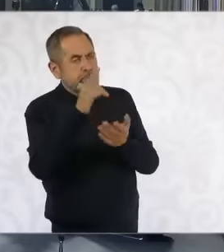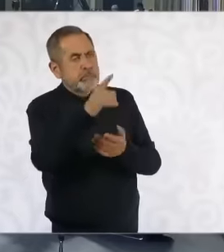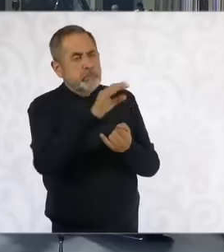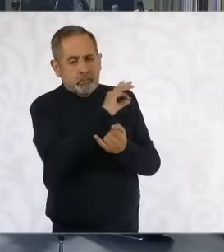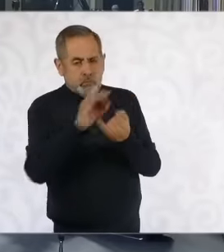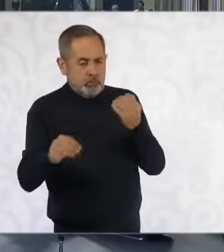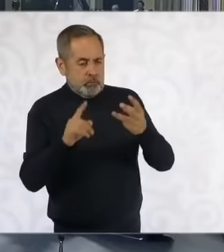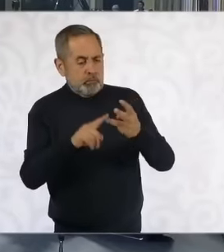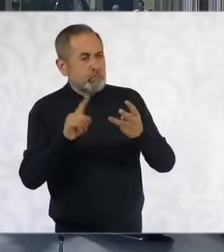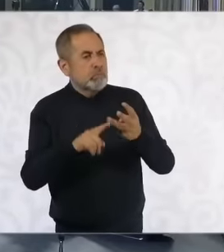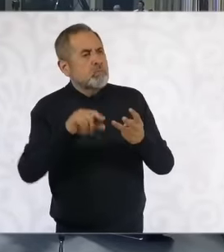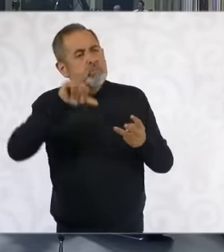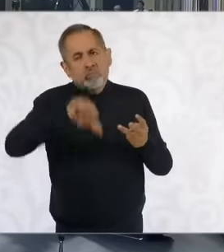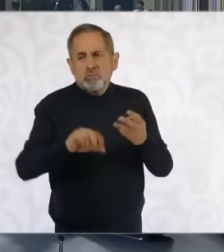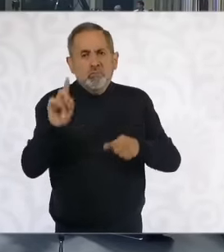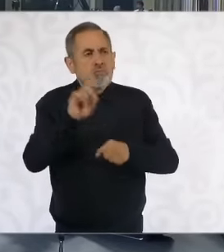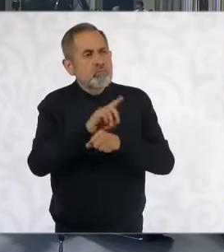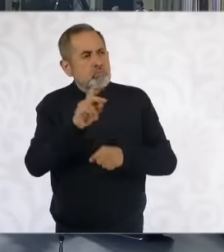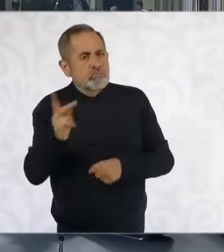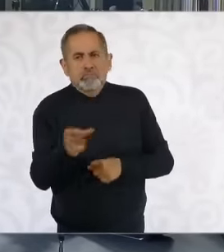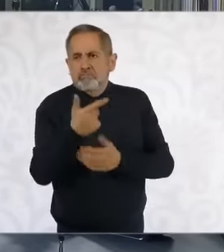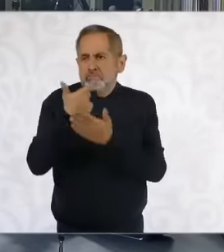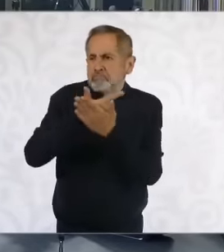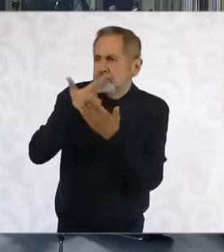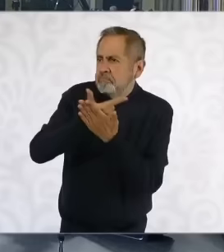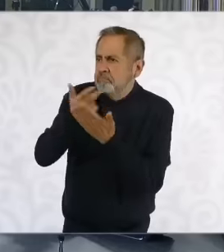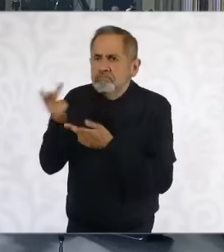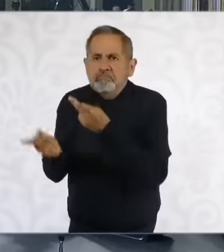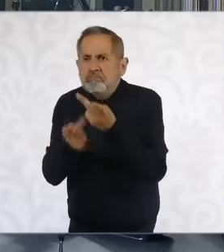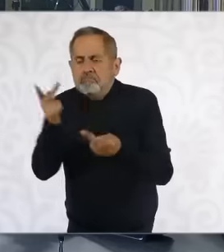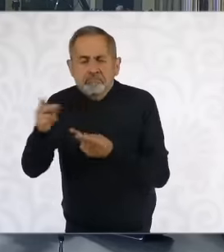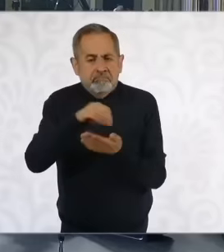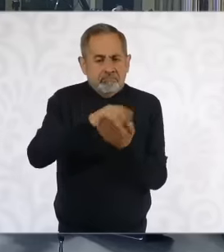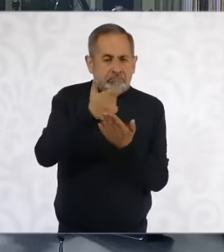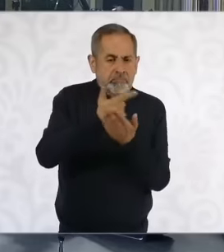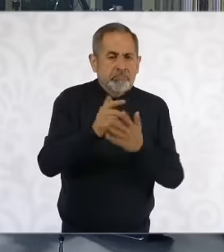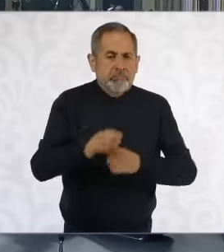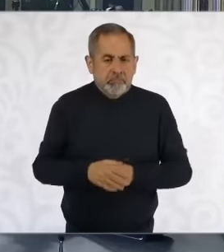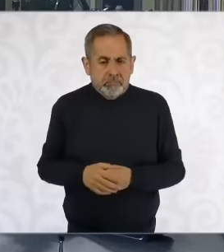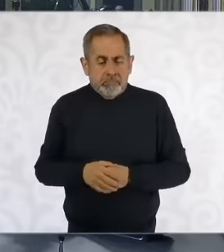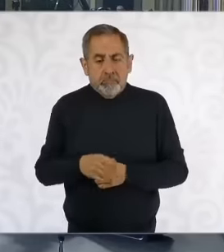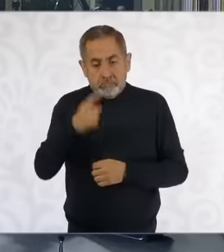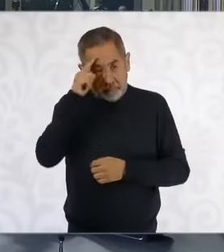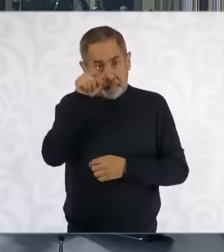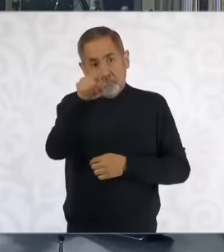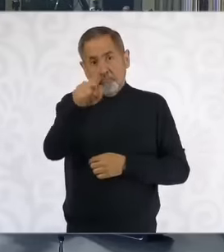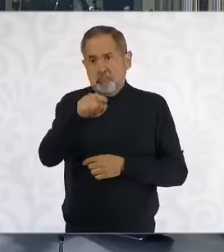where the results are given that you have a support of 70% because